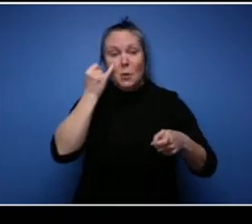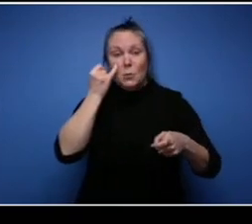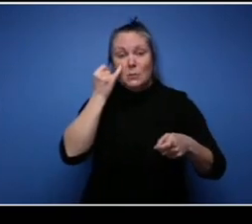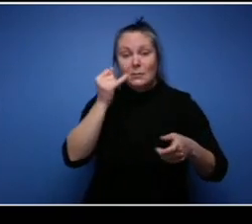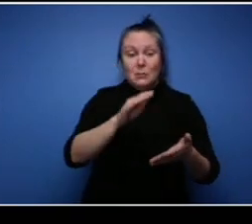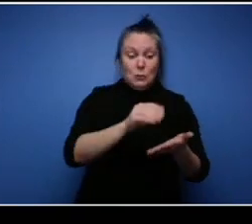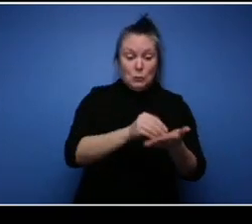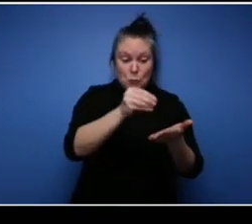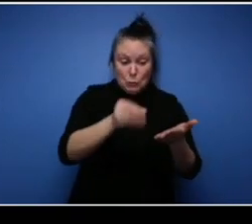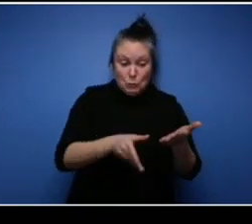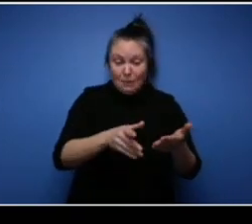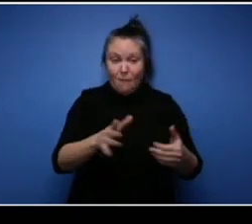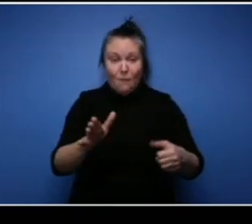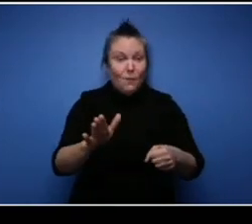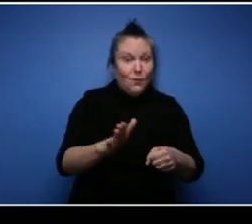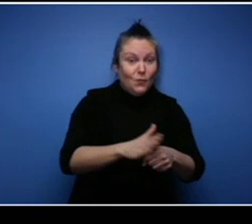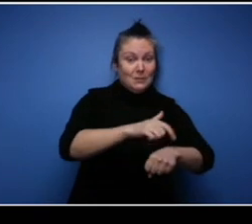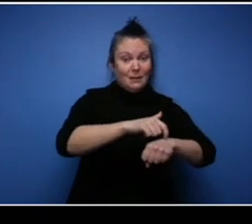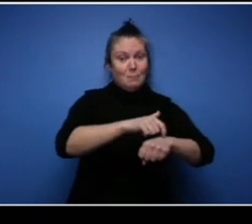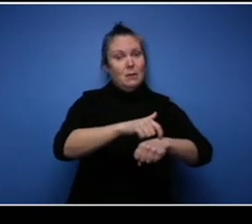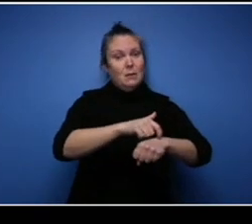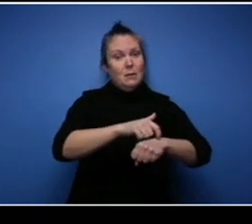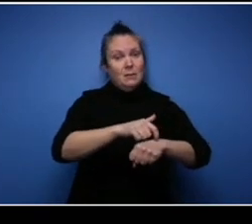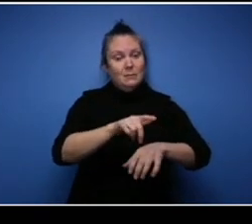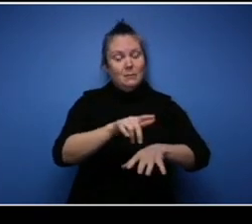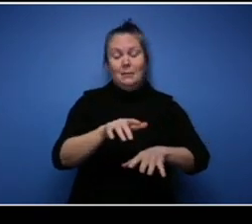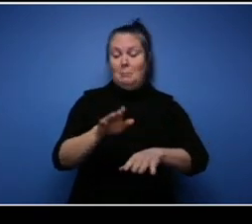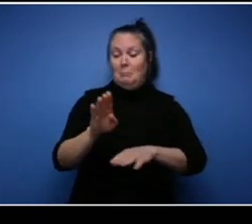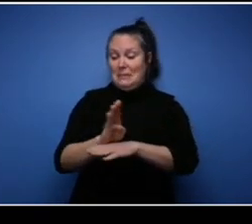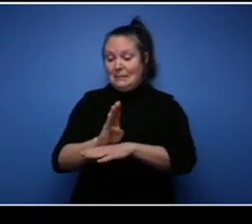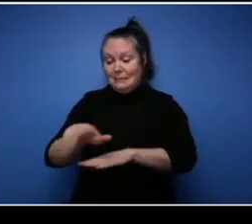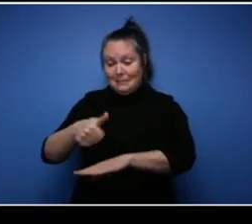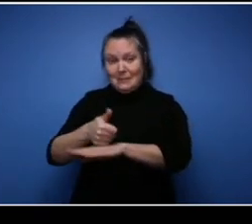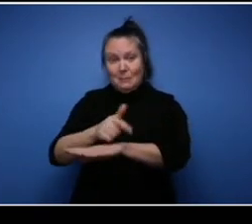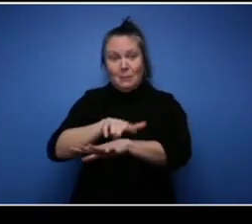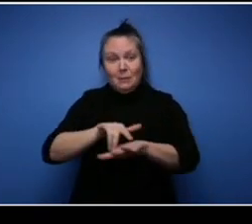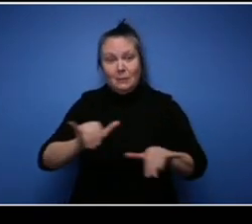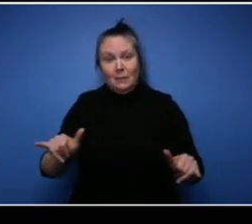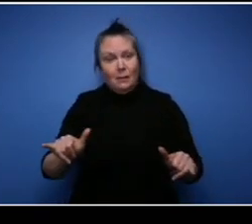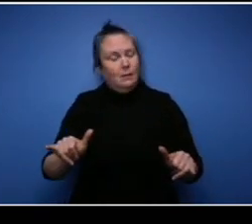to be complicated. It's going to be a lot of sleepless nights, long days um so you want